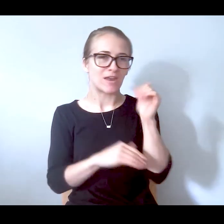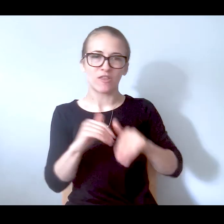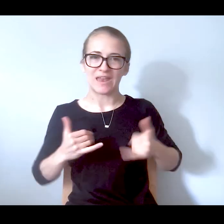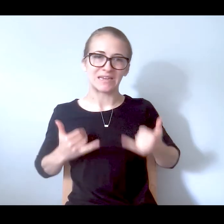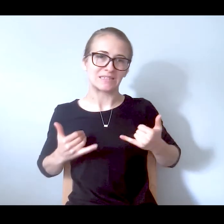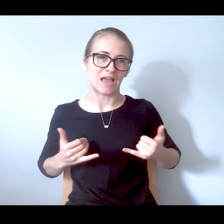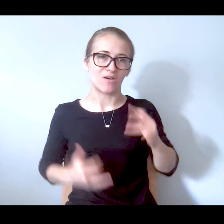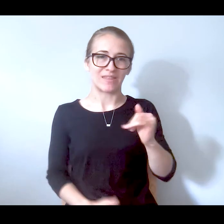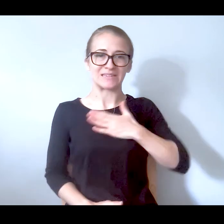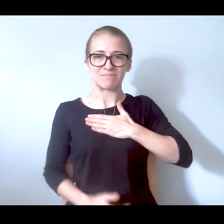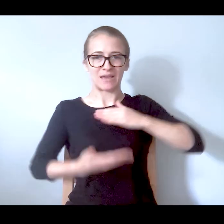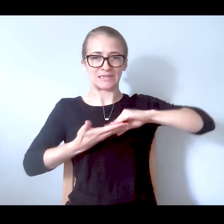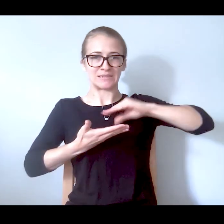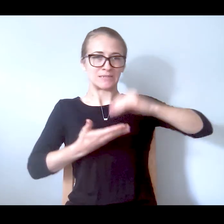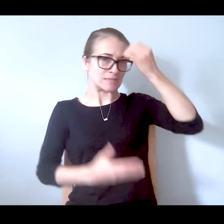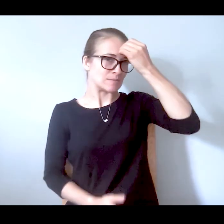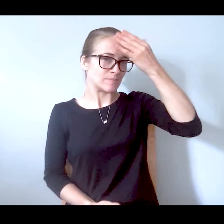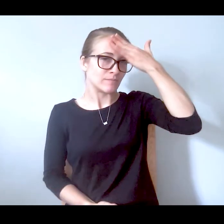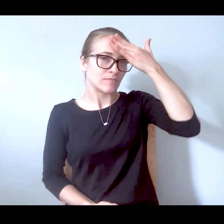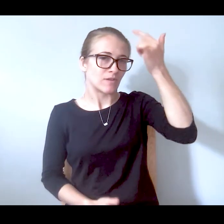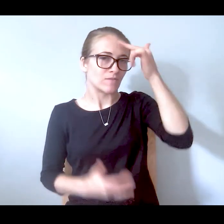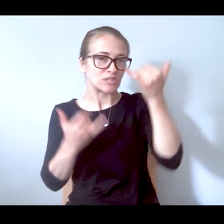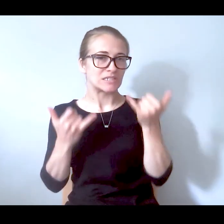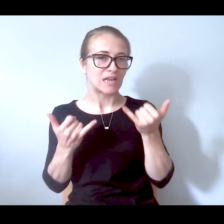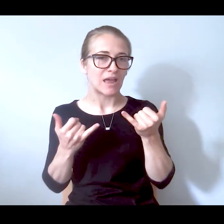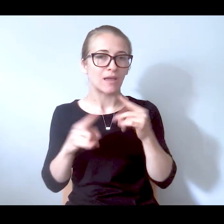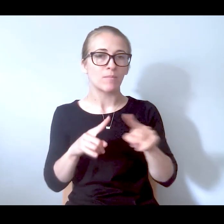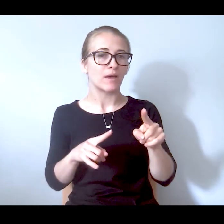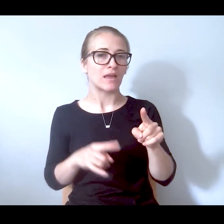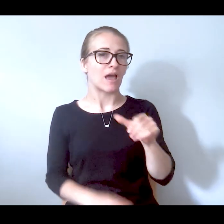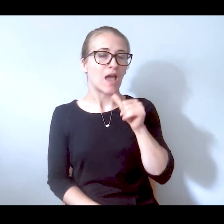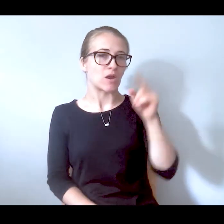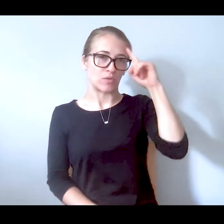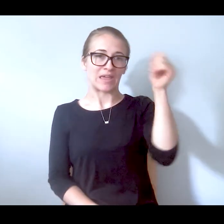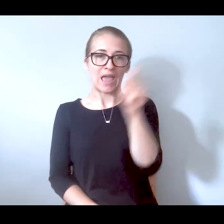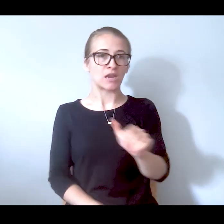takeaways and -- but I don't think it crystallized